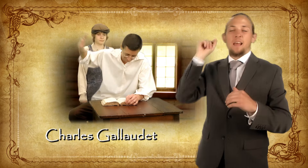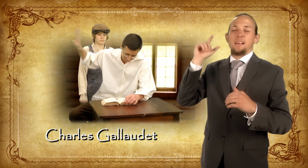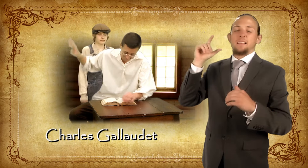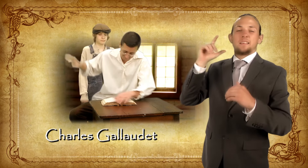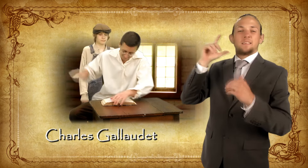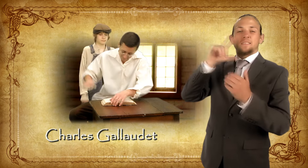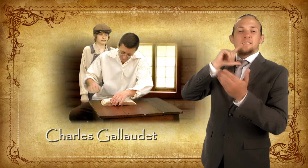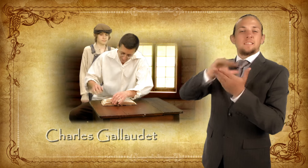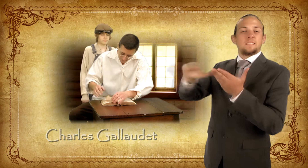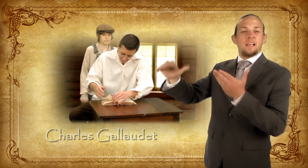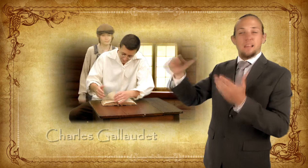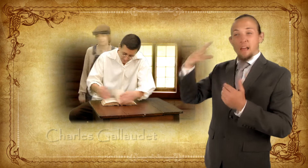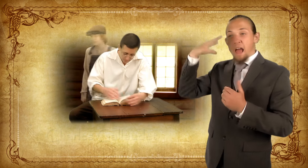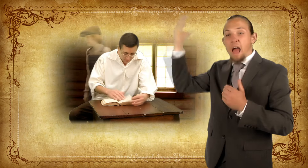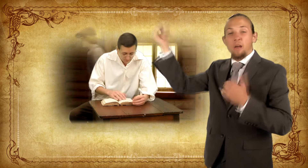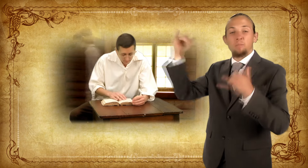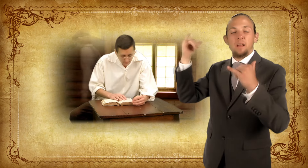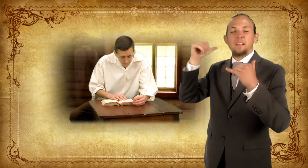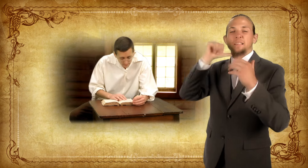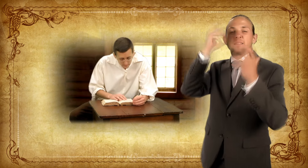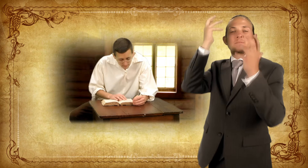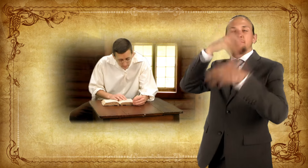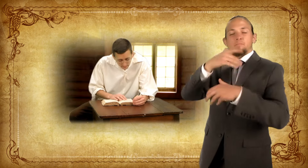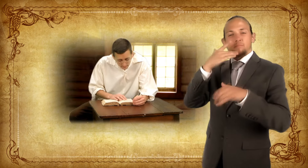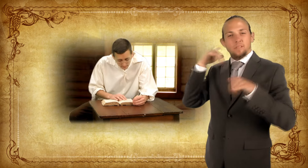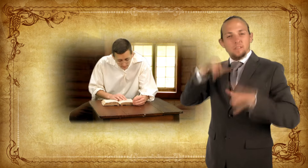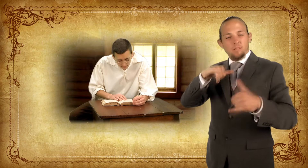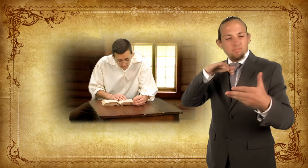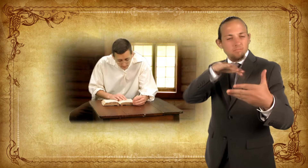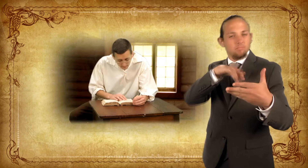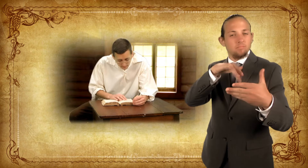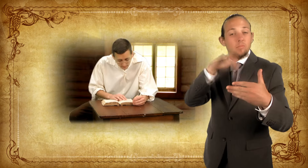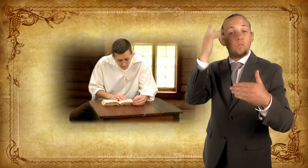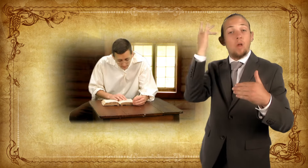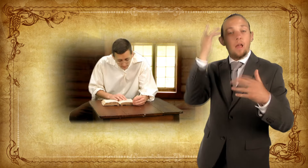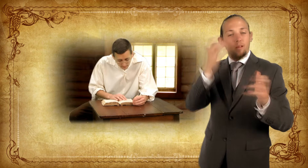Thomas declined, preferring to study instead.